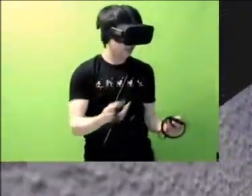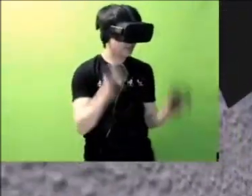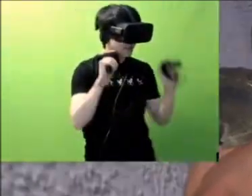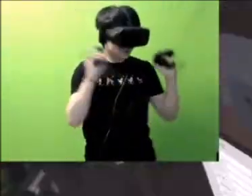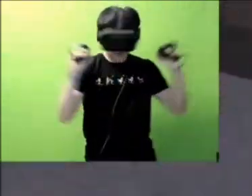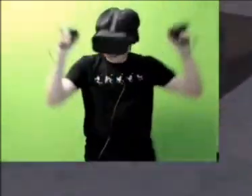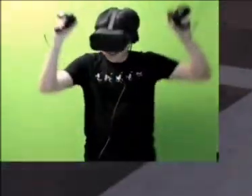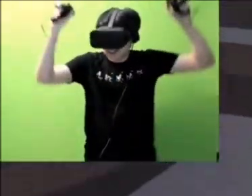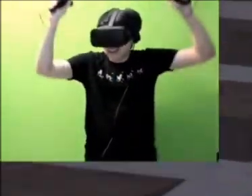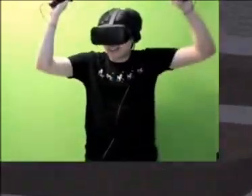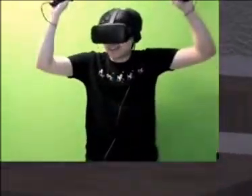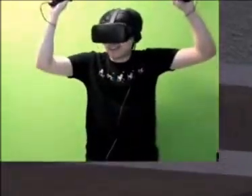Yeah